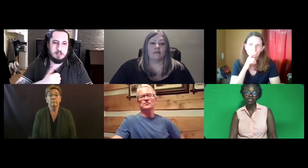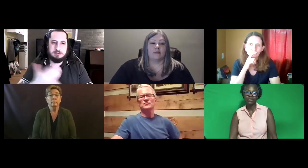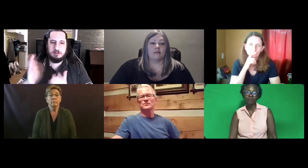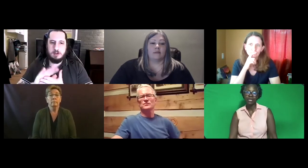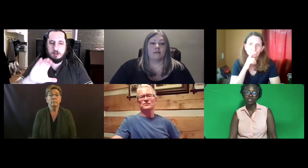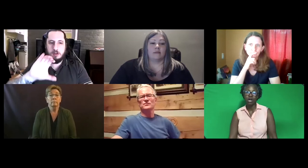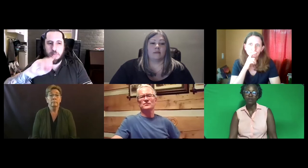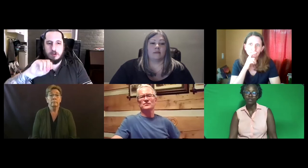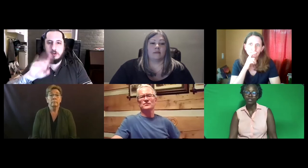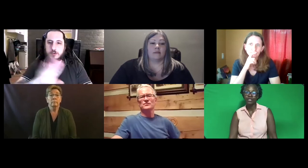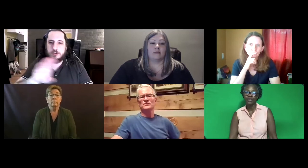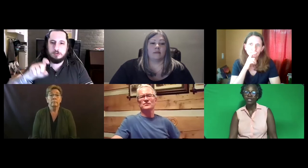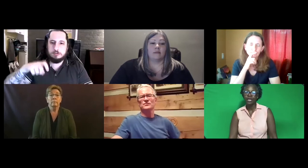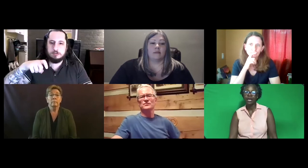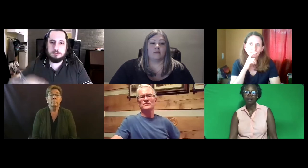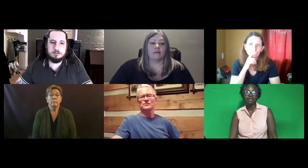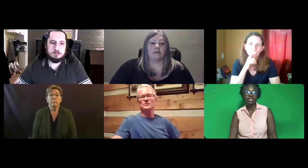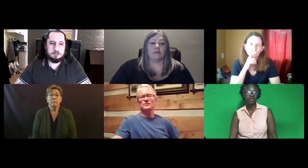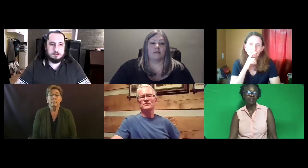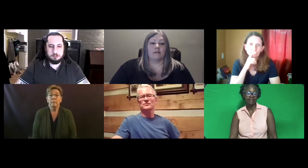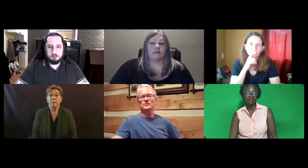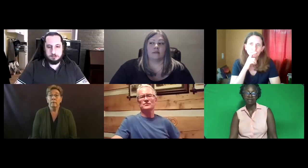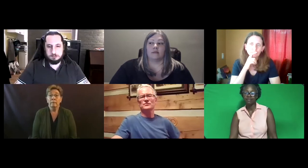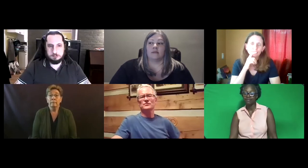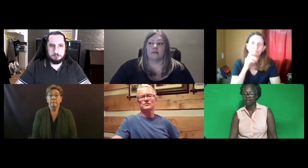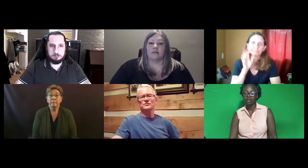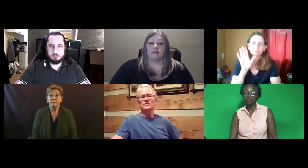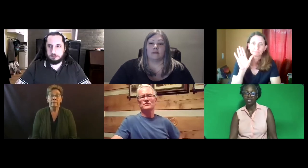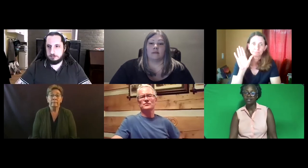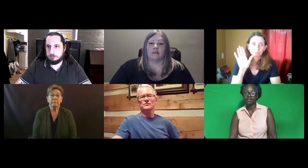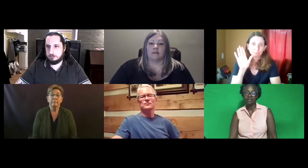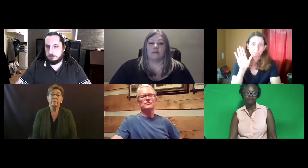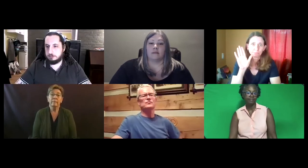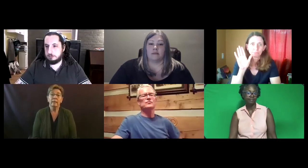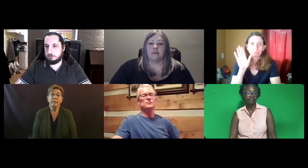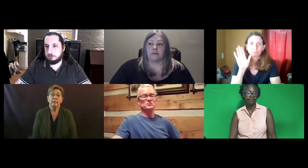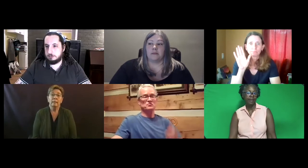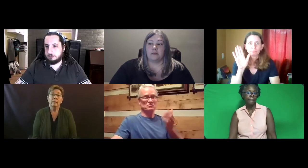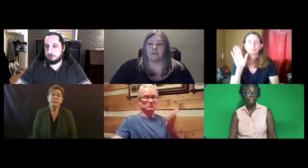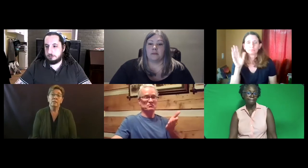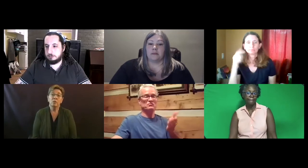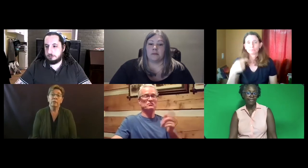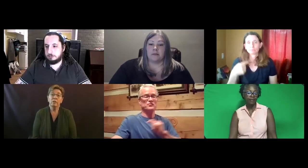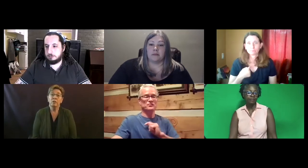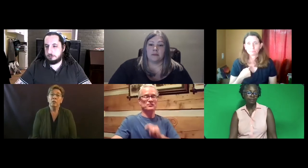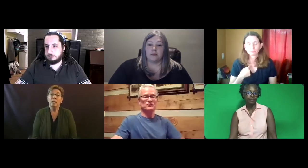they would like to offer based on the needs of Colorado.